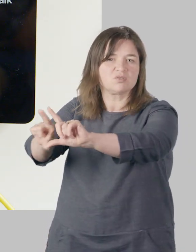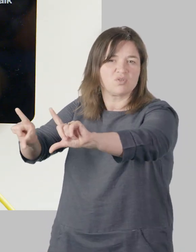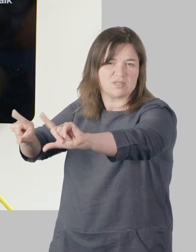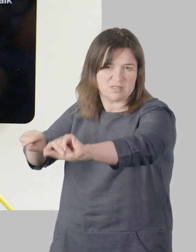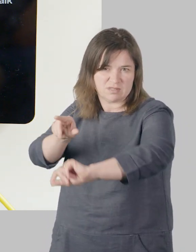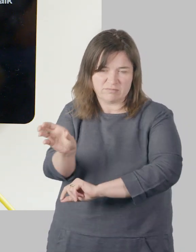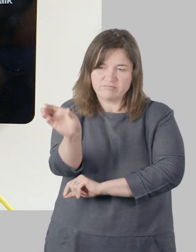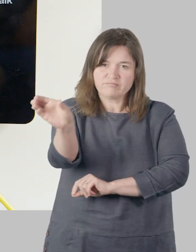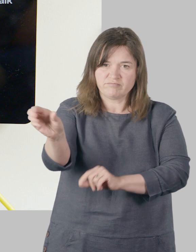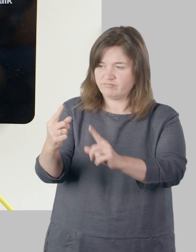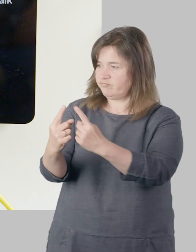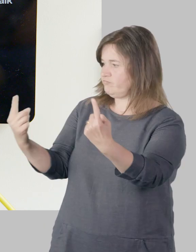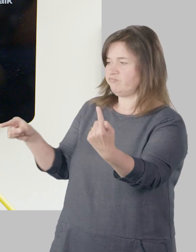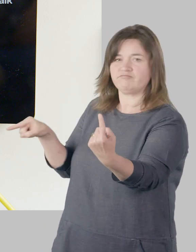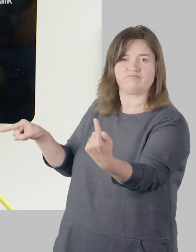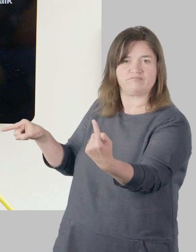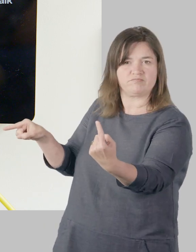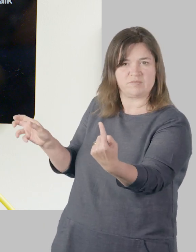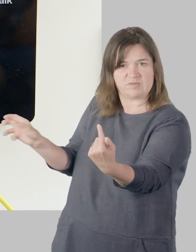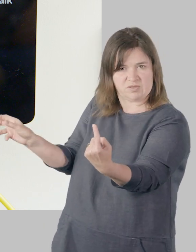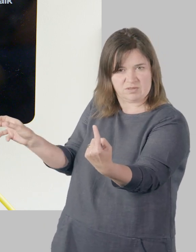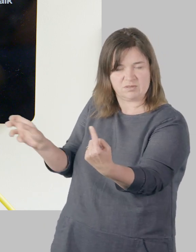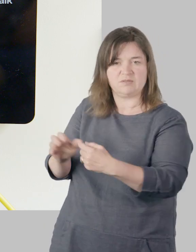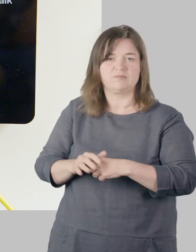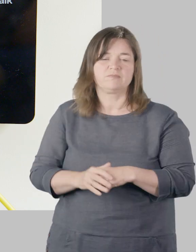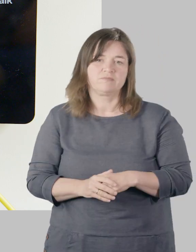Then the Wi-Fi extender.